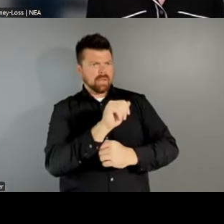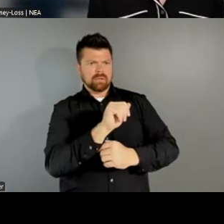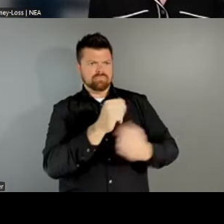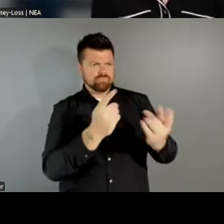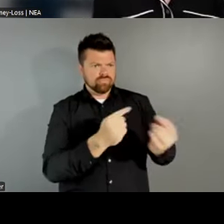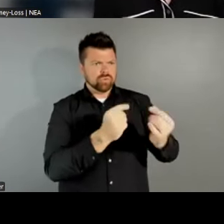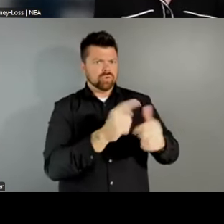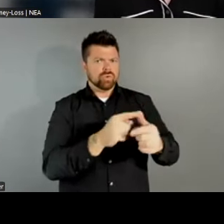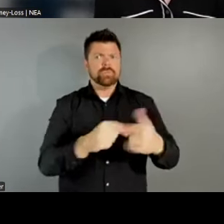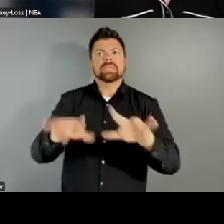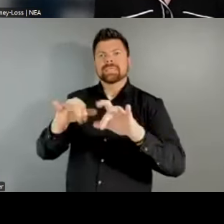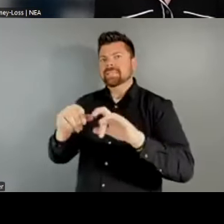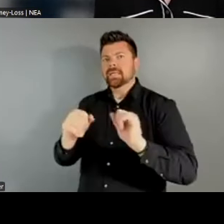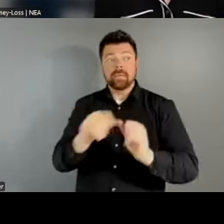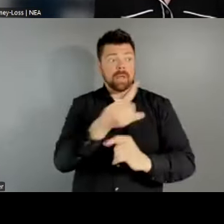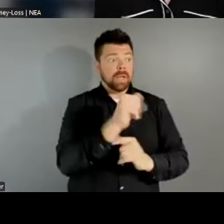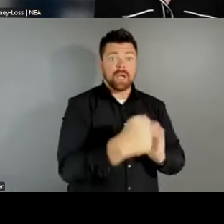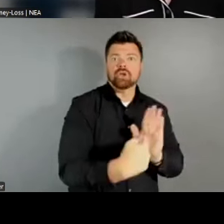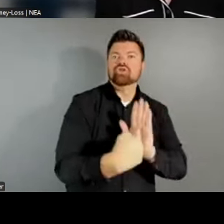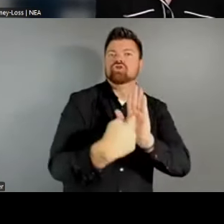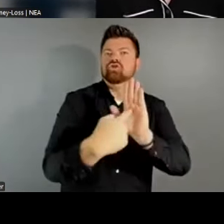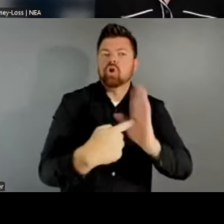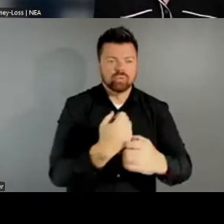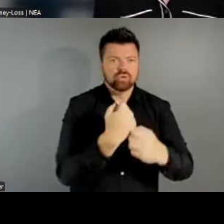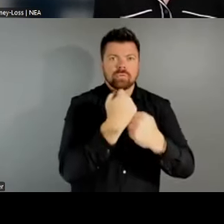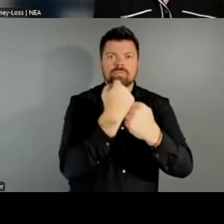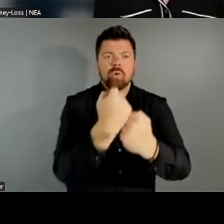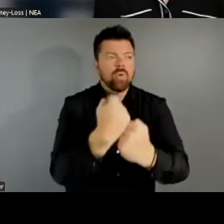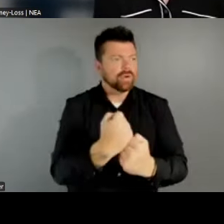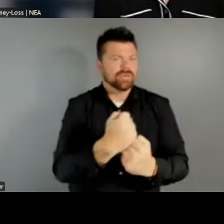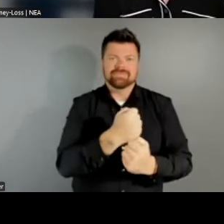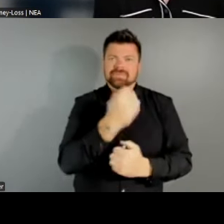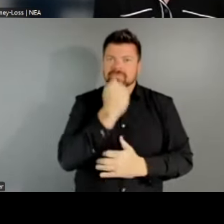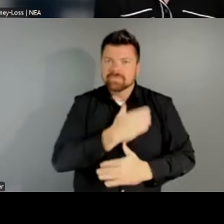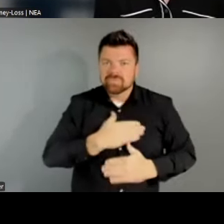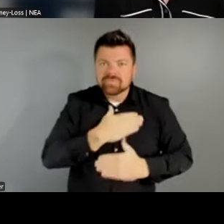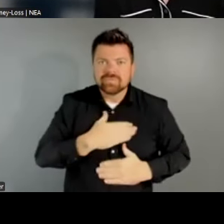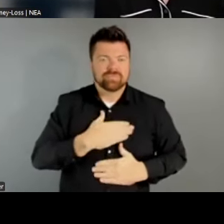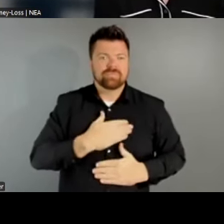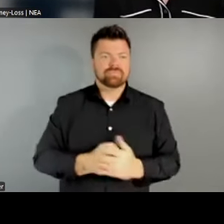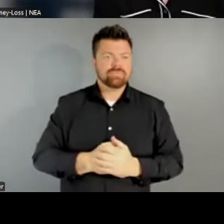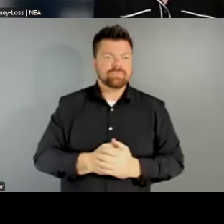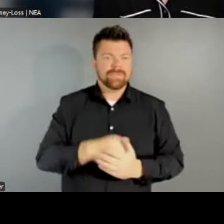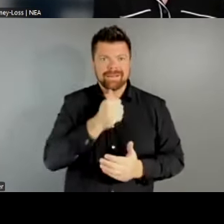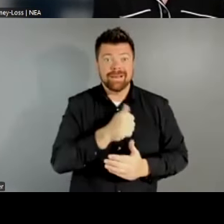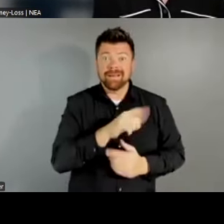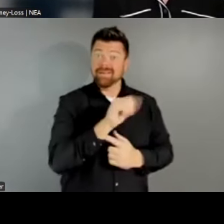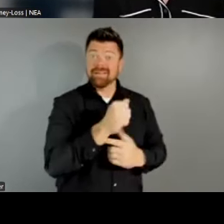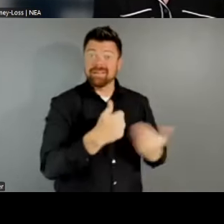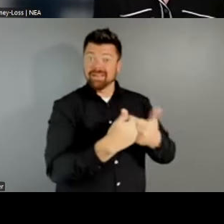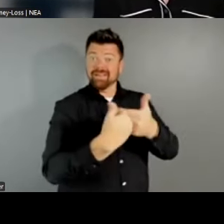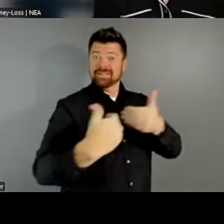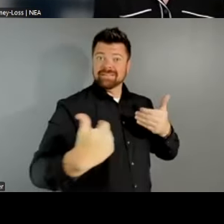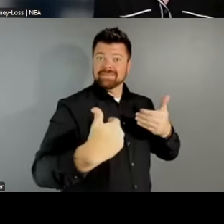they are seen and visible and valued, no longer considered separate from the essential work in a